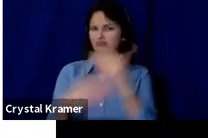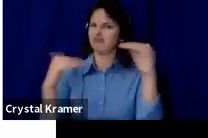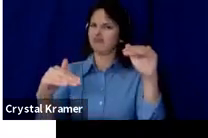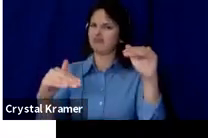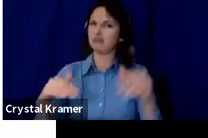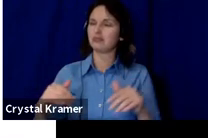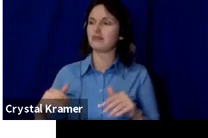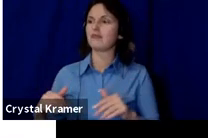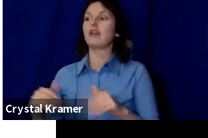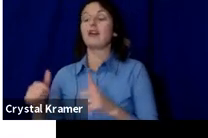are crucial.